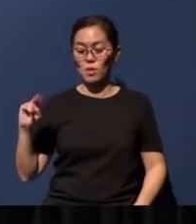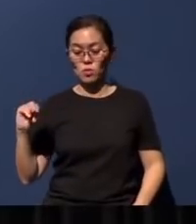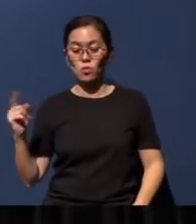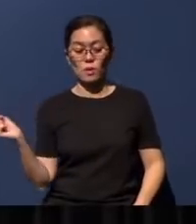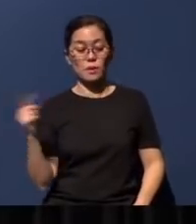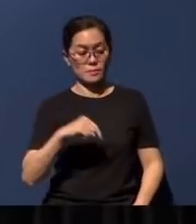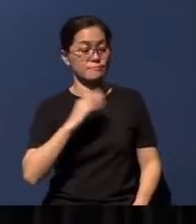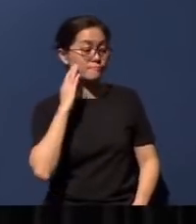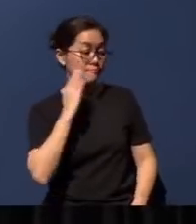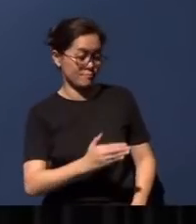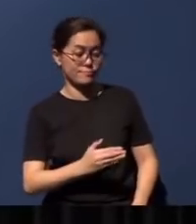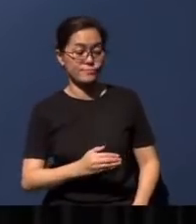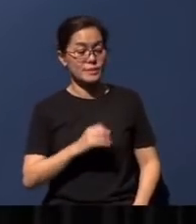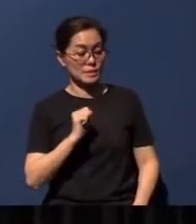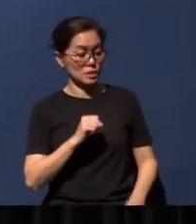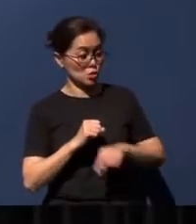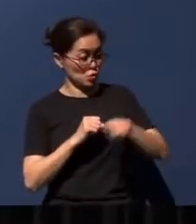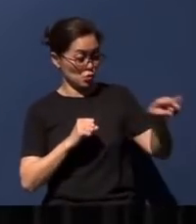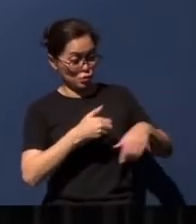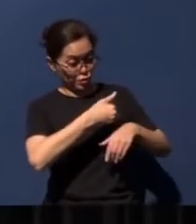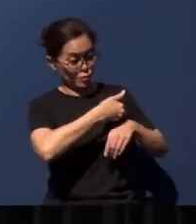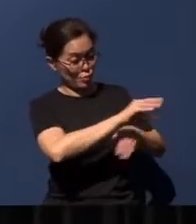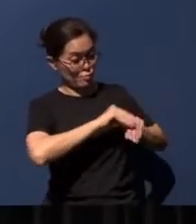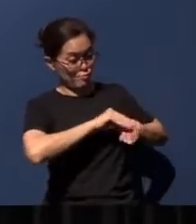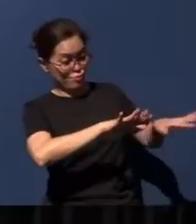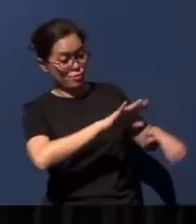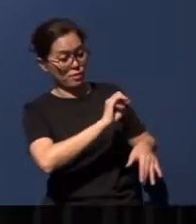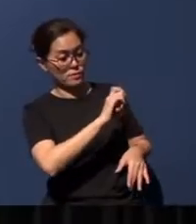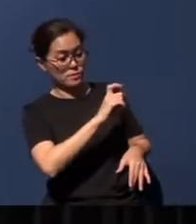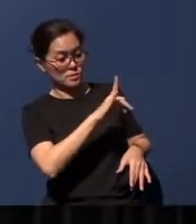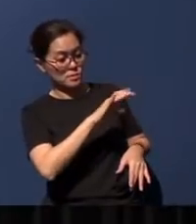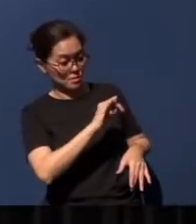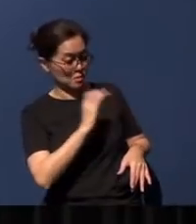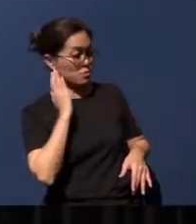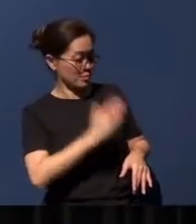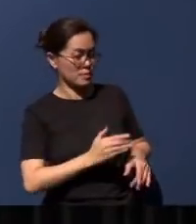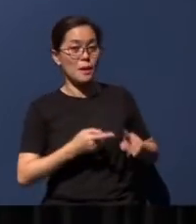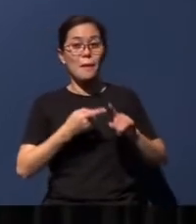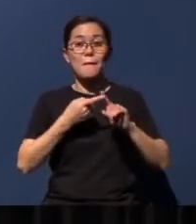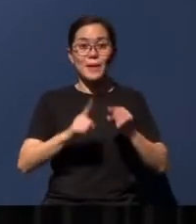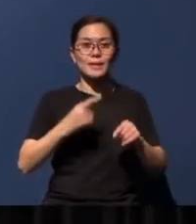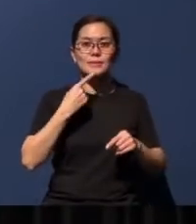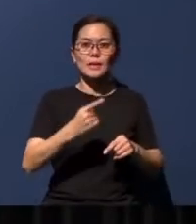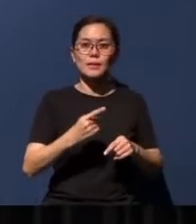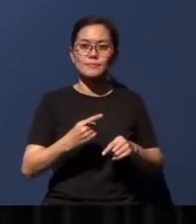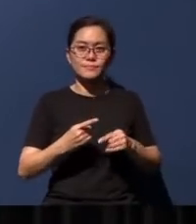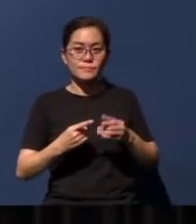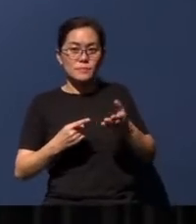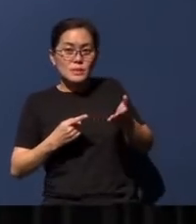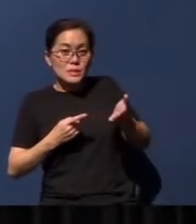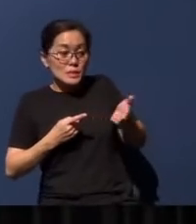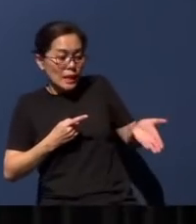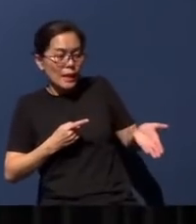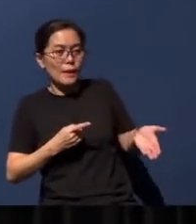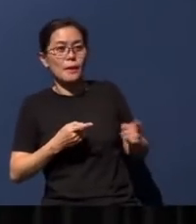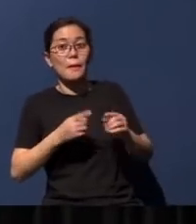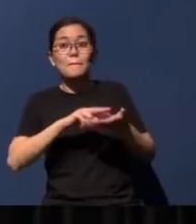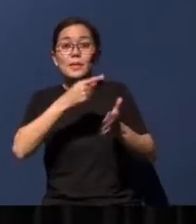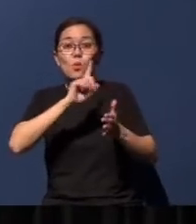you will go into exile. But in verse 10, he says this: 'There' - meaning in Babylon - 'There you shall be